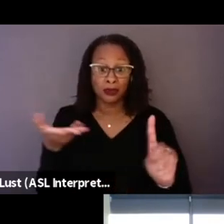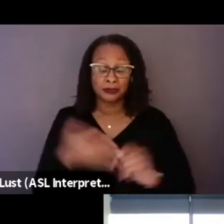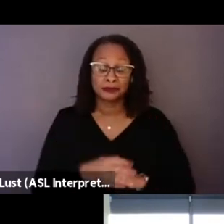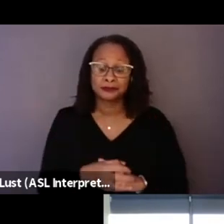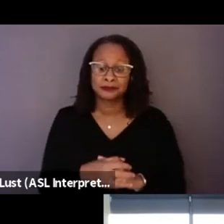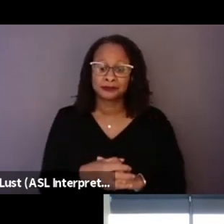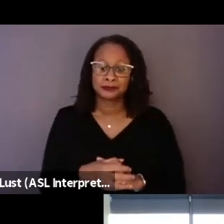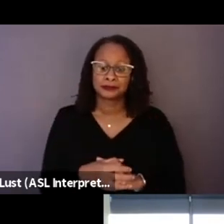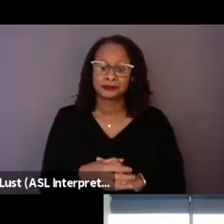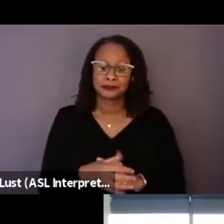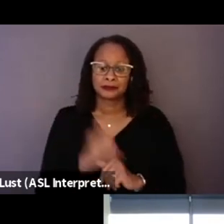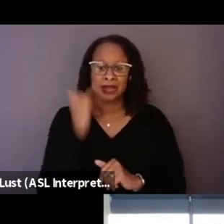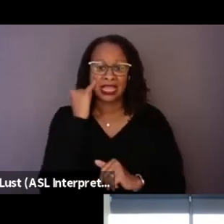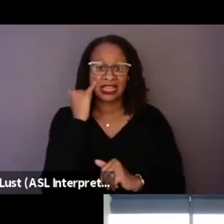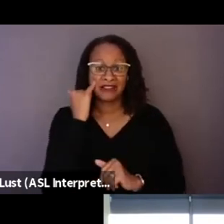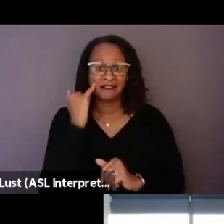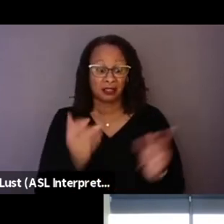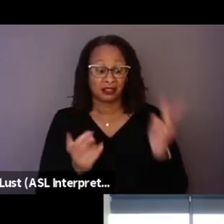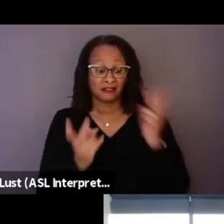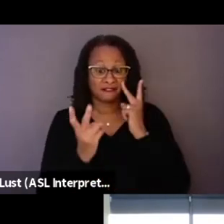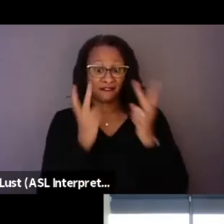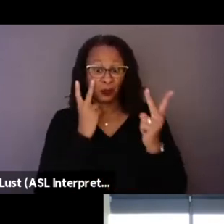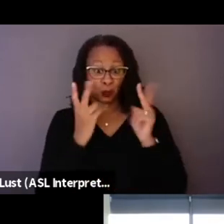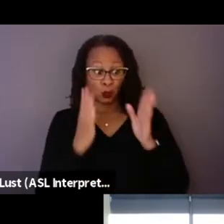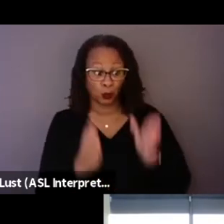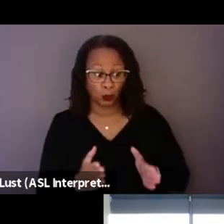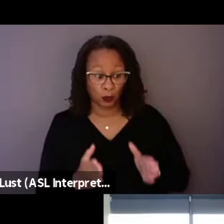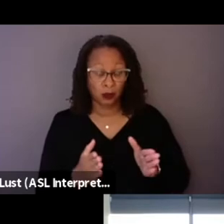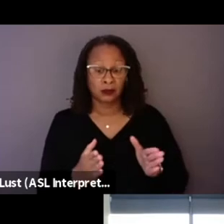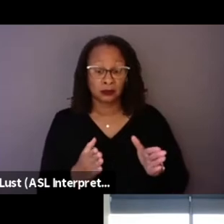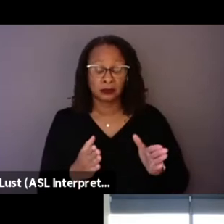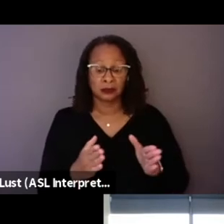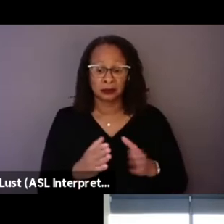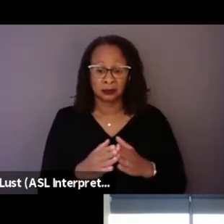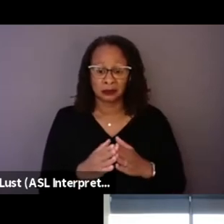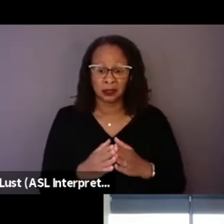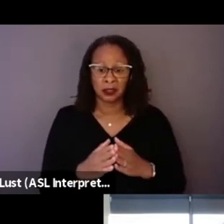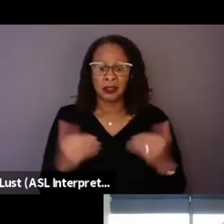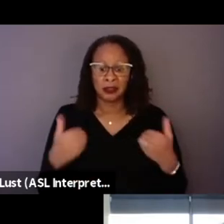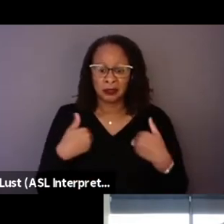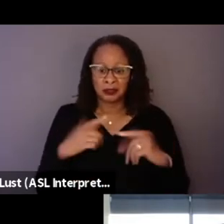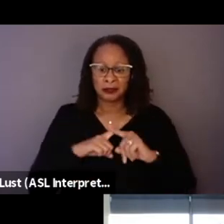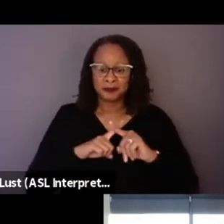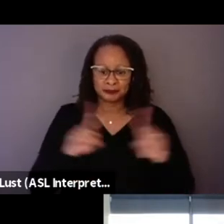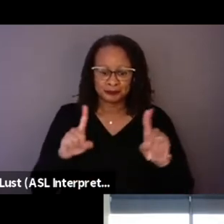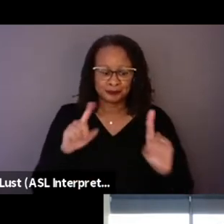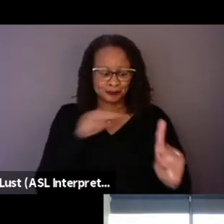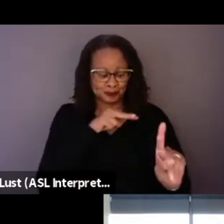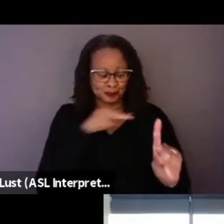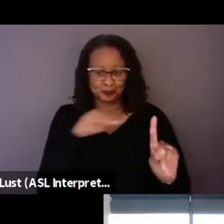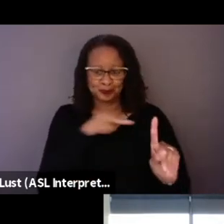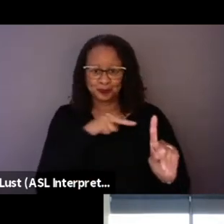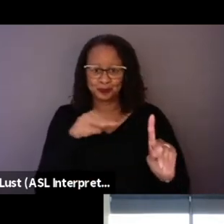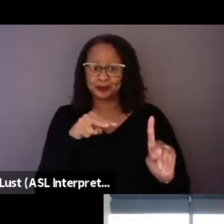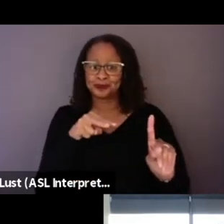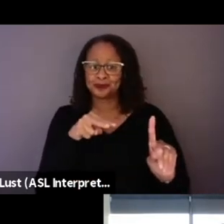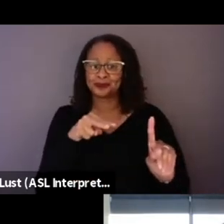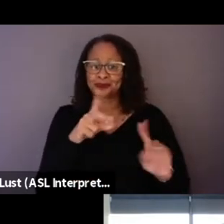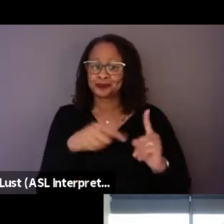you know, if the viewer has a different perception of the police or thinks about them in a different way